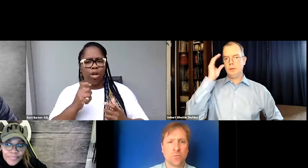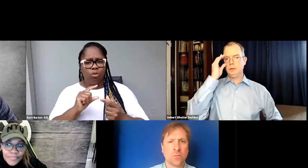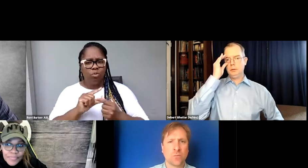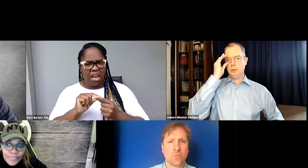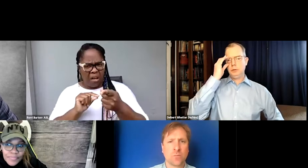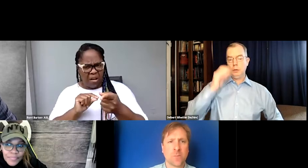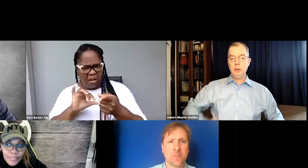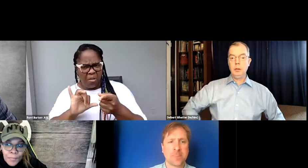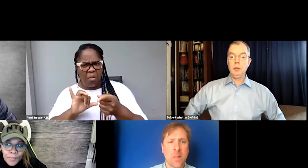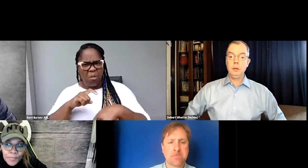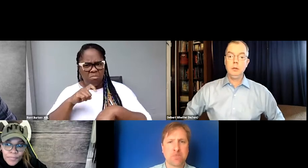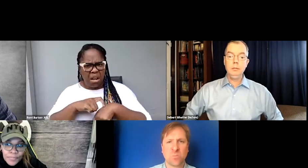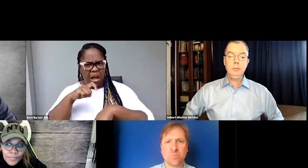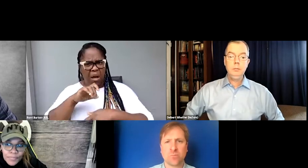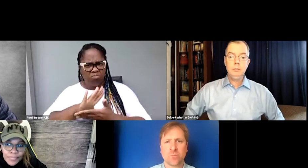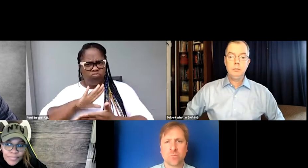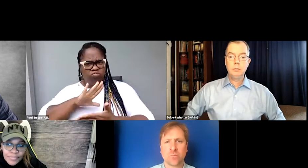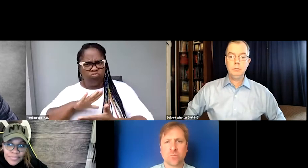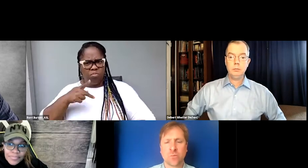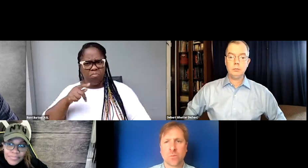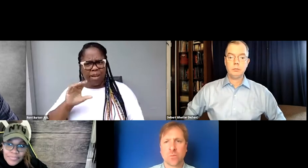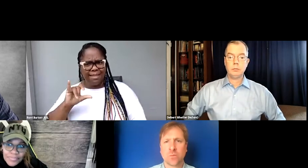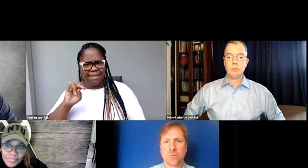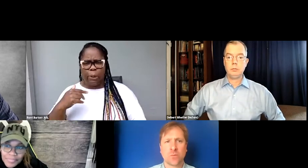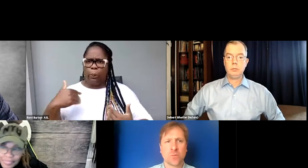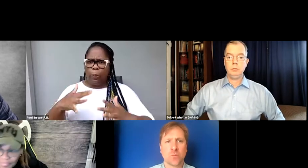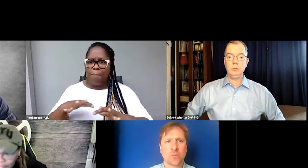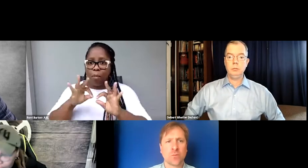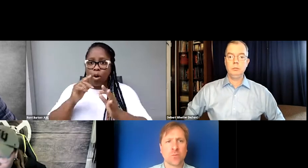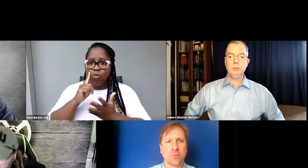the pacing and timing being super important for comprehension.